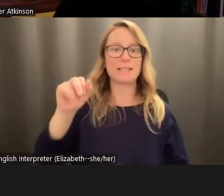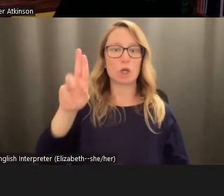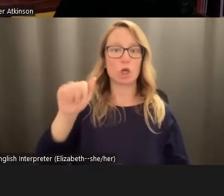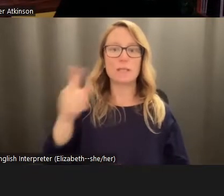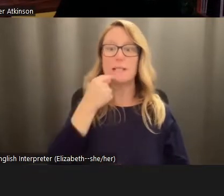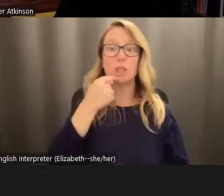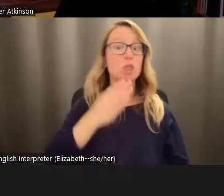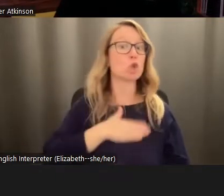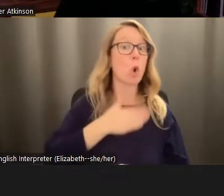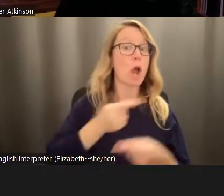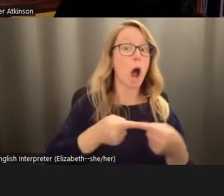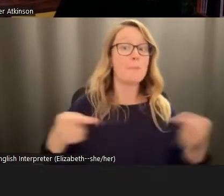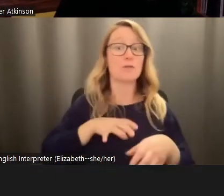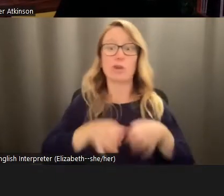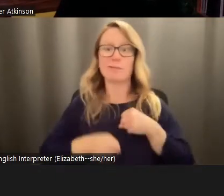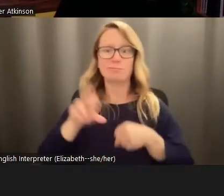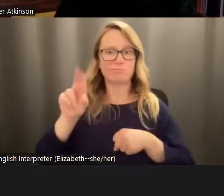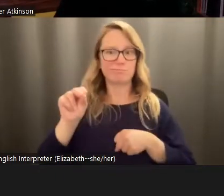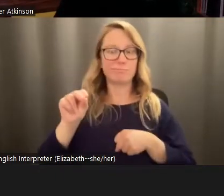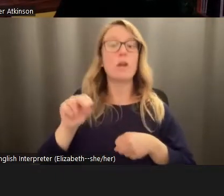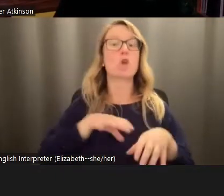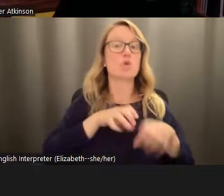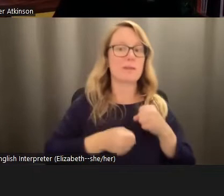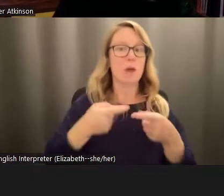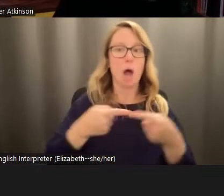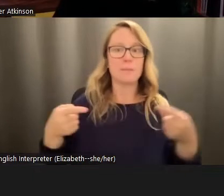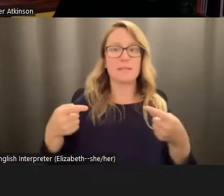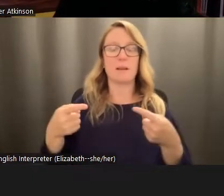grief. Grief is the opposite of indifference. Grief is an